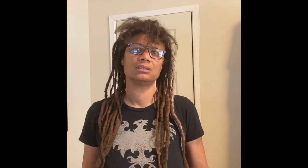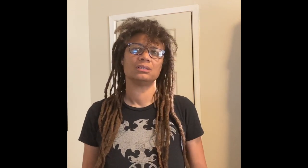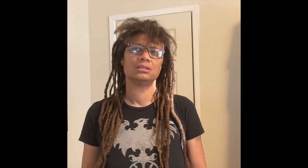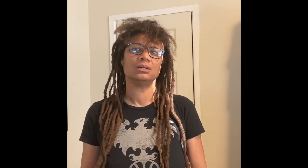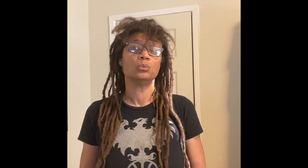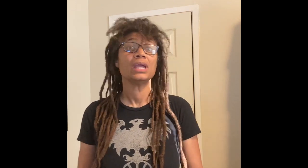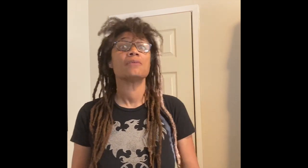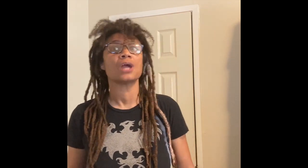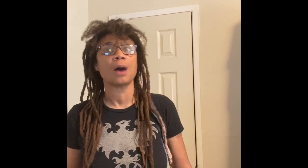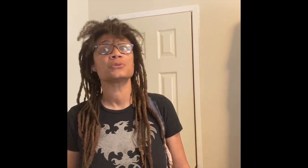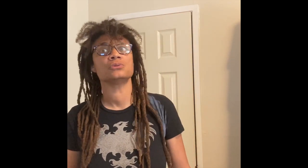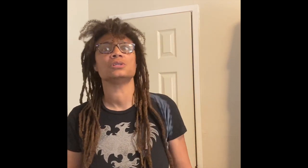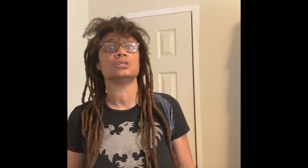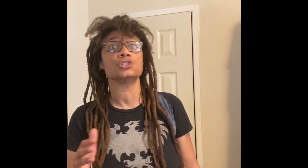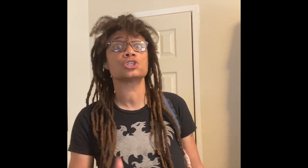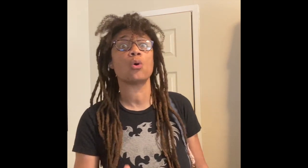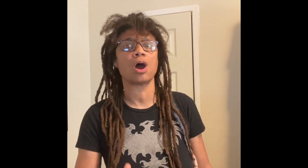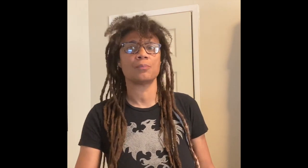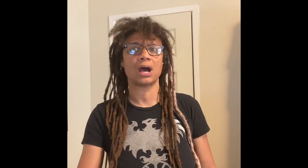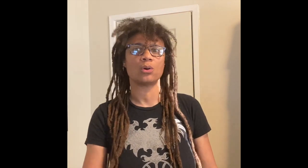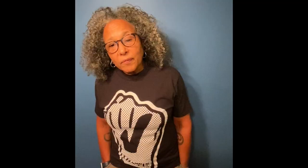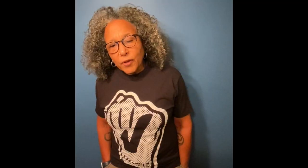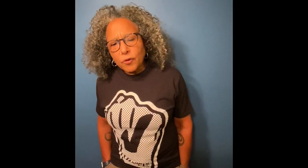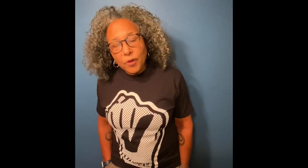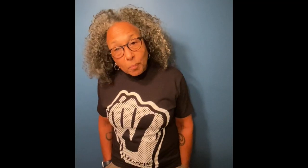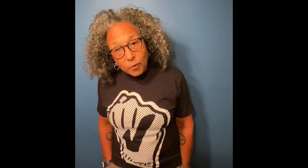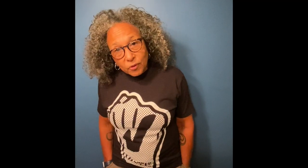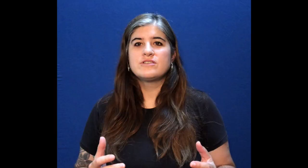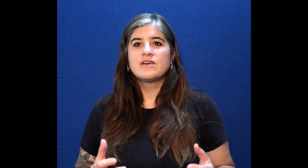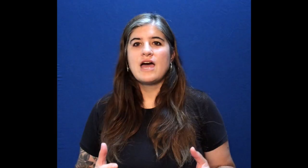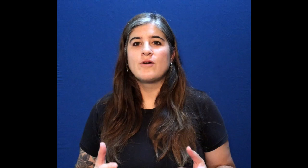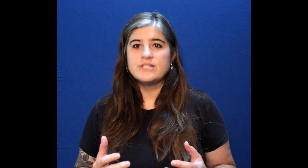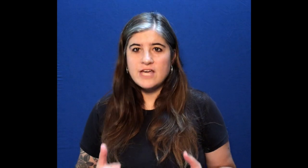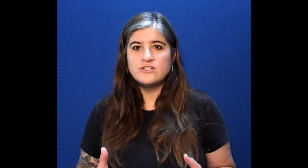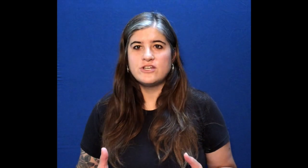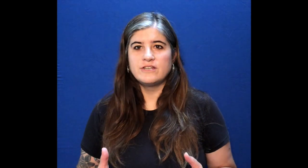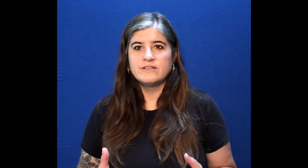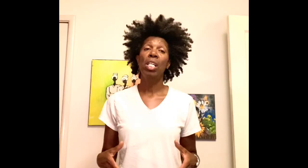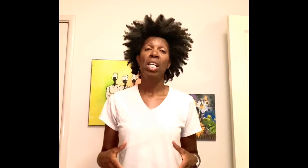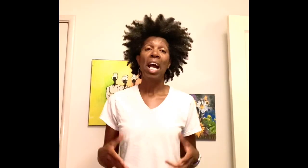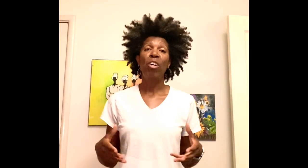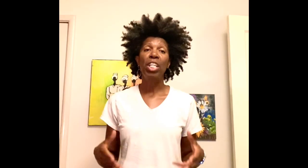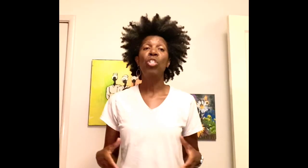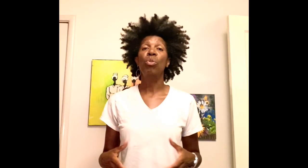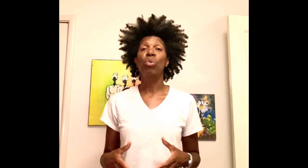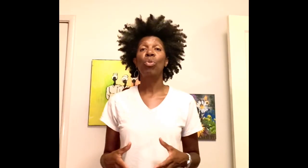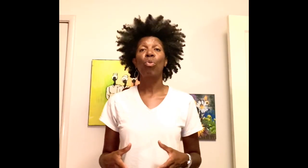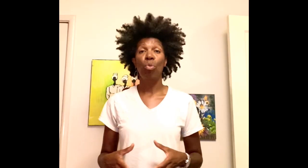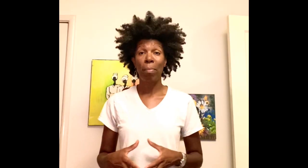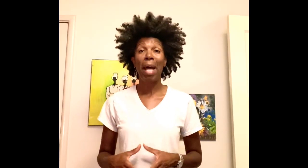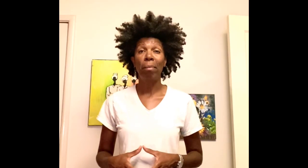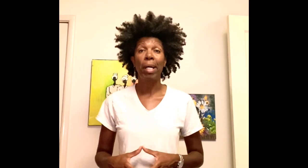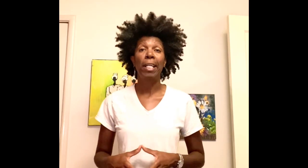We have the opportunity to show our power, our numbers, our intention, our issues - through the ballot box.